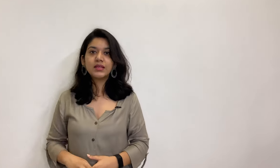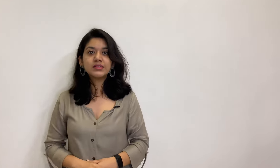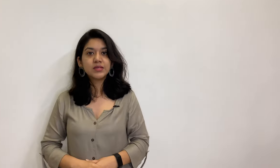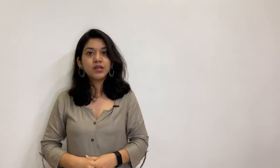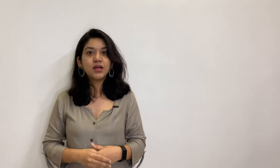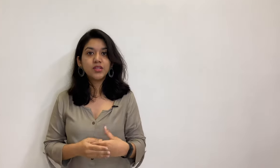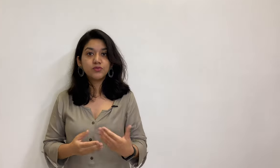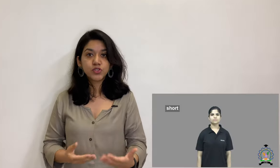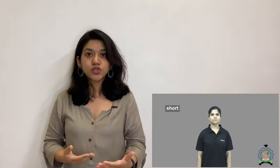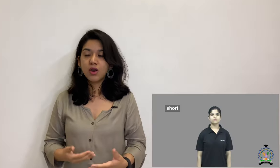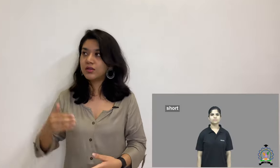Similarly, for short